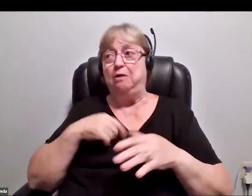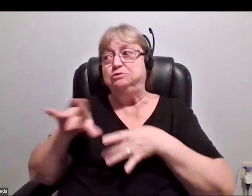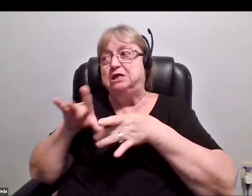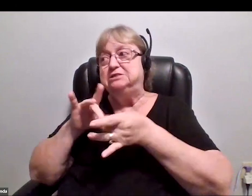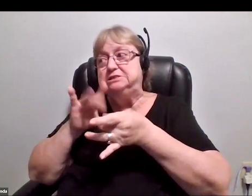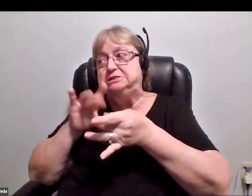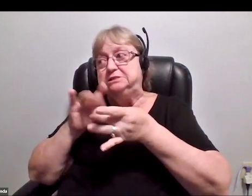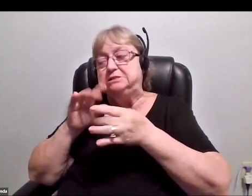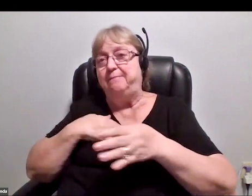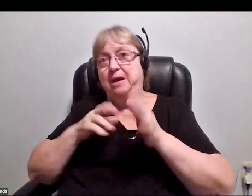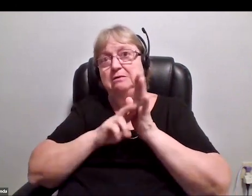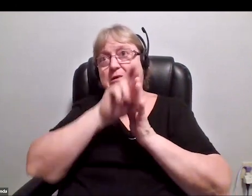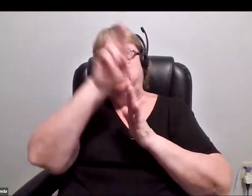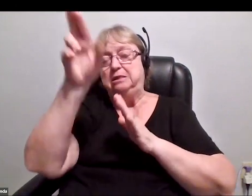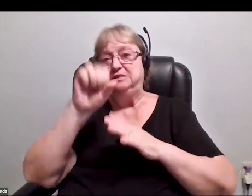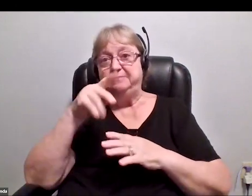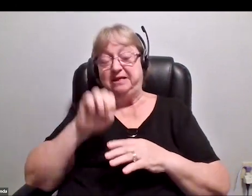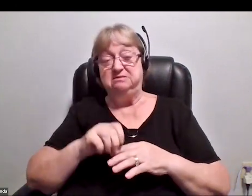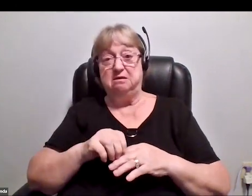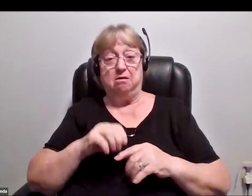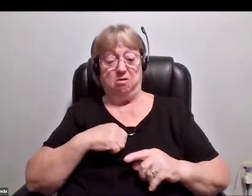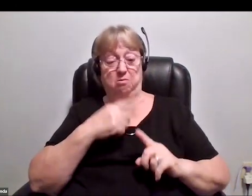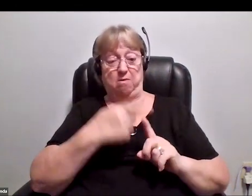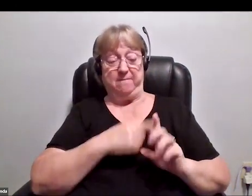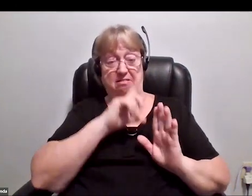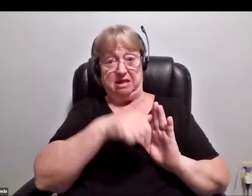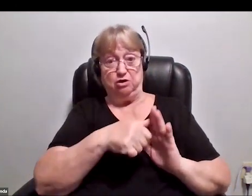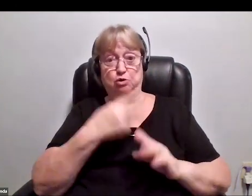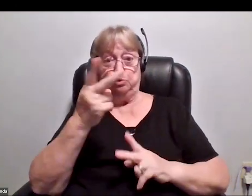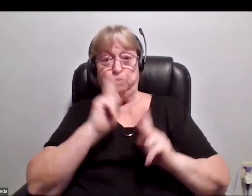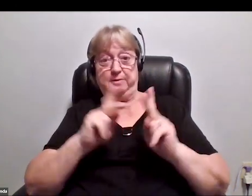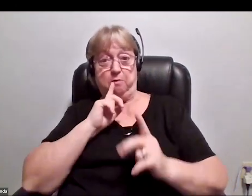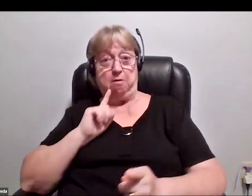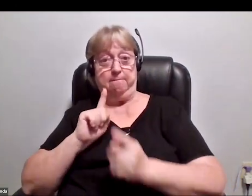so about a month later, two of the people I met, Adrian Essiet and Lucia Comnes,